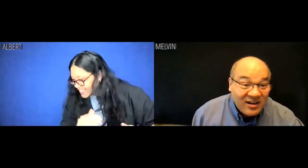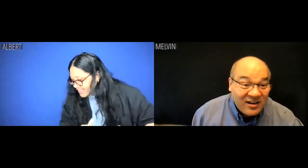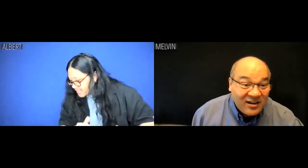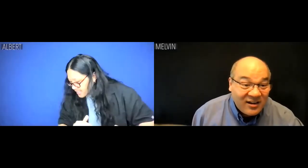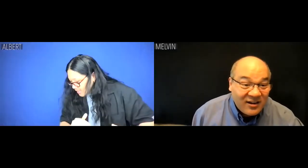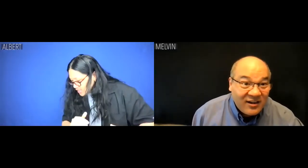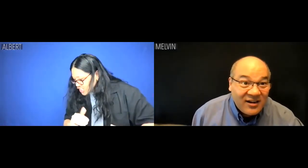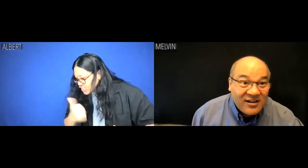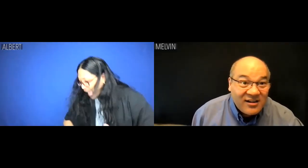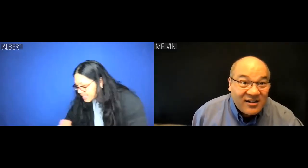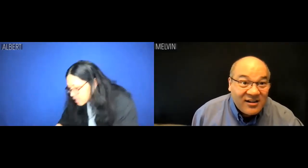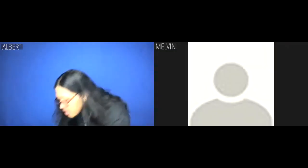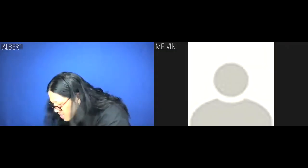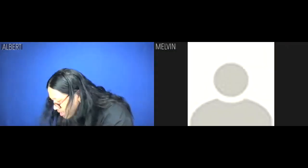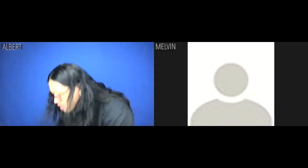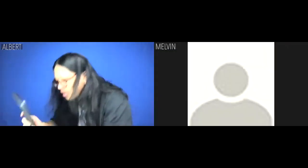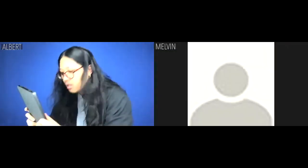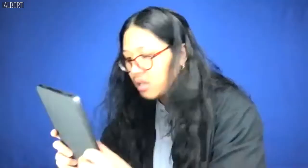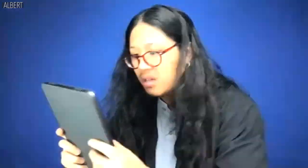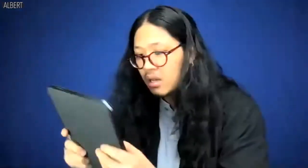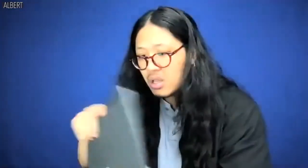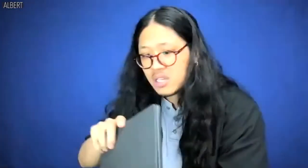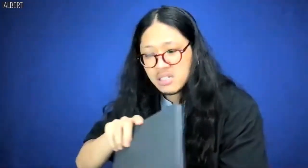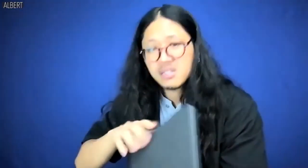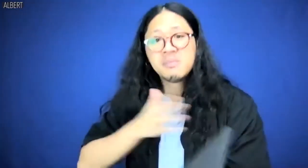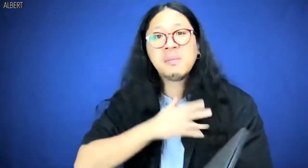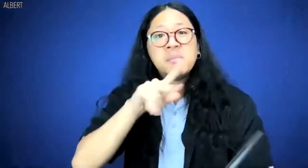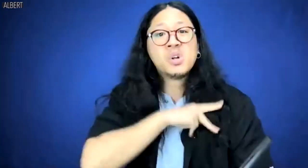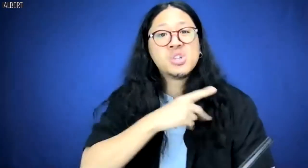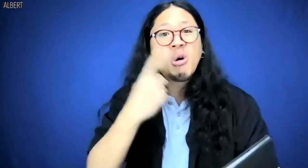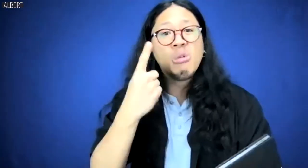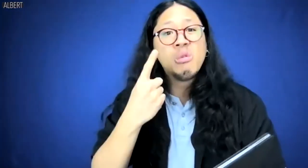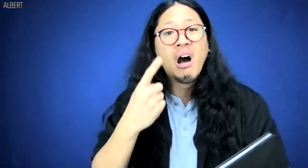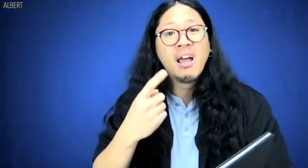Albert: No, it's my personal one.